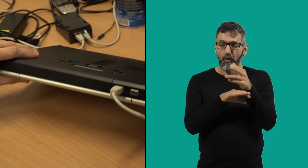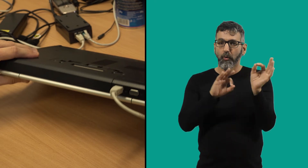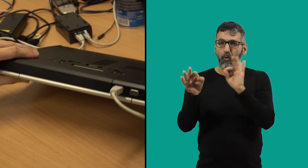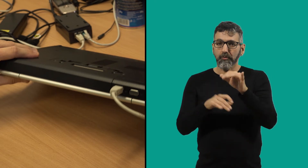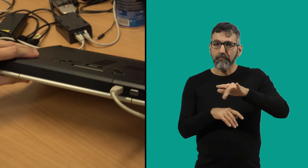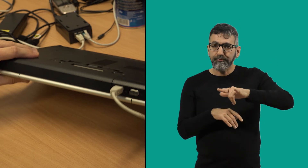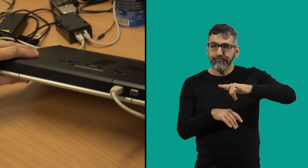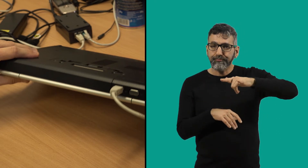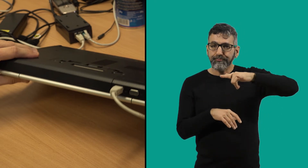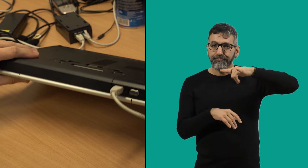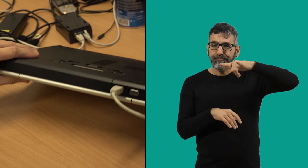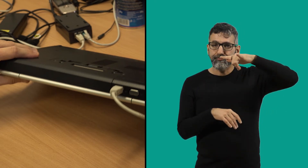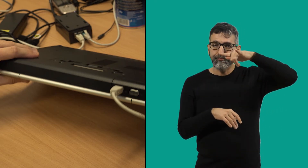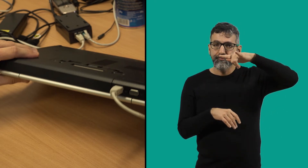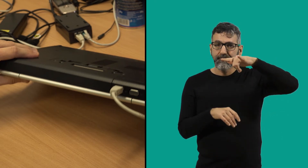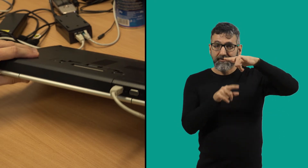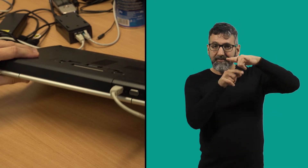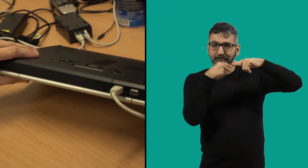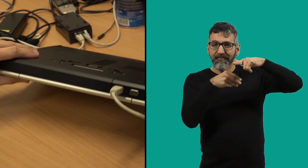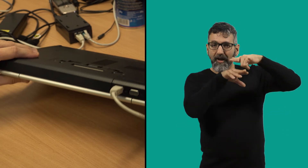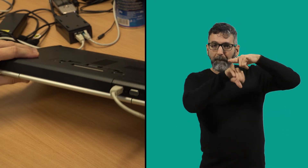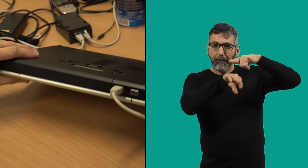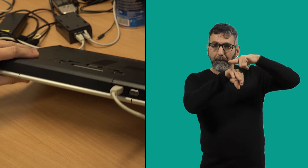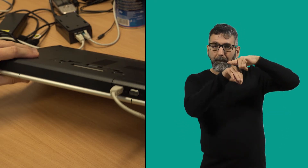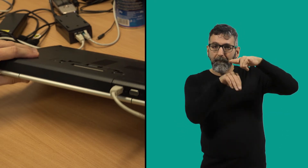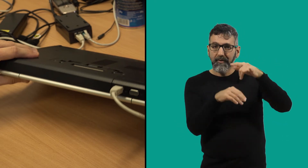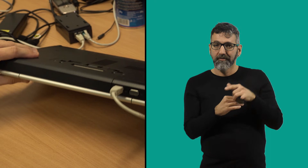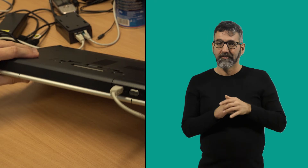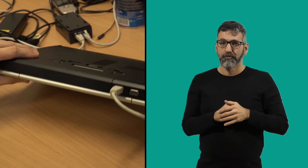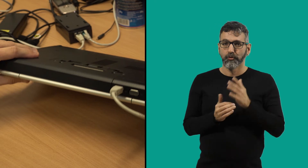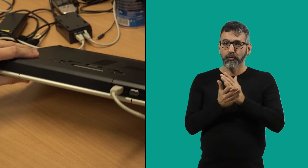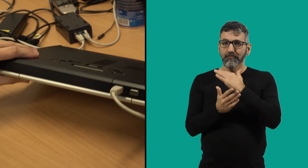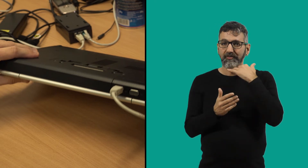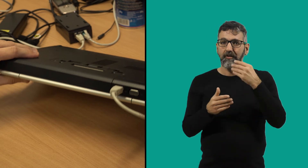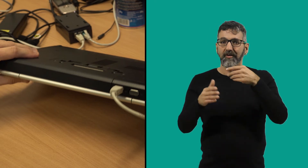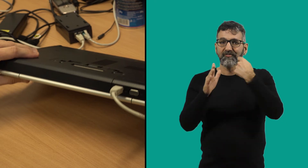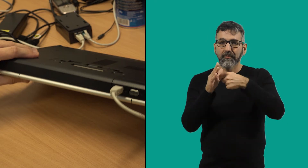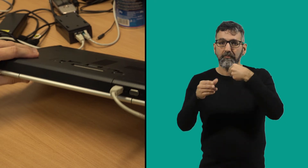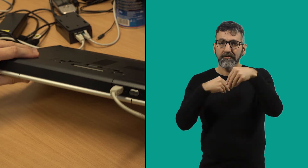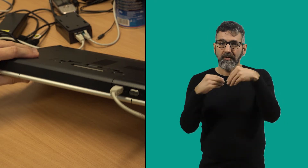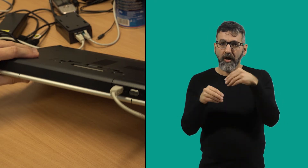or drone to film stuff. He already has a lot of footage.